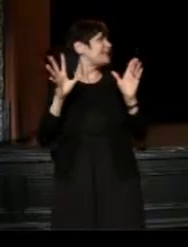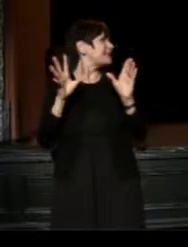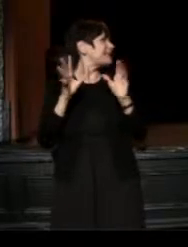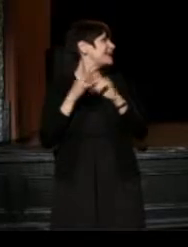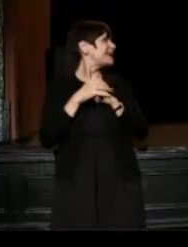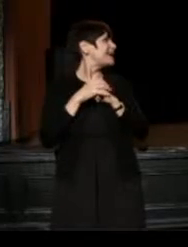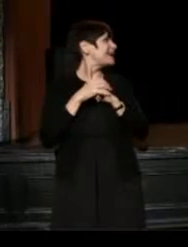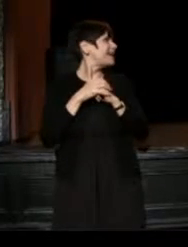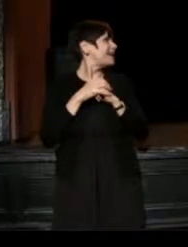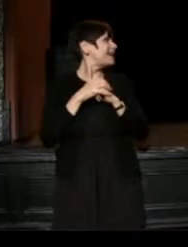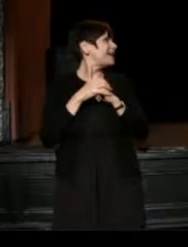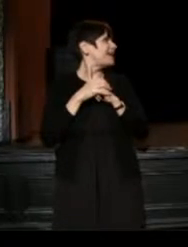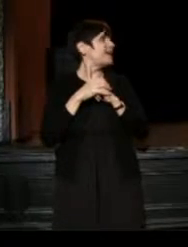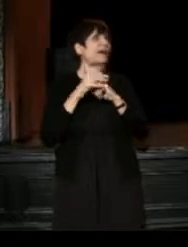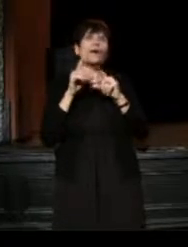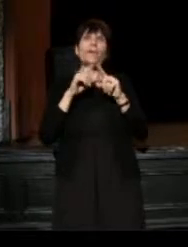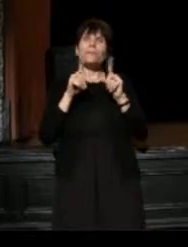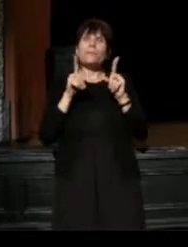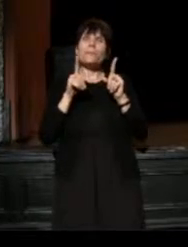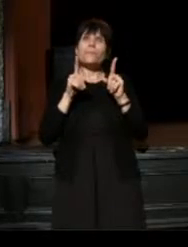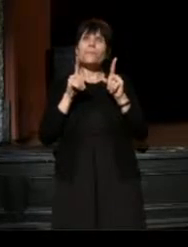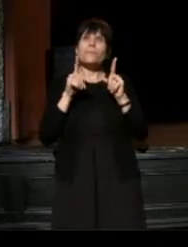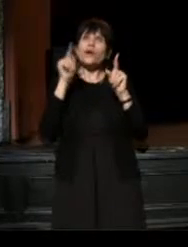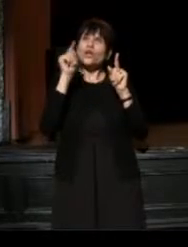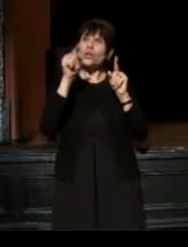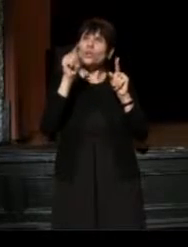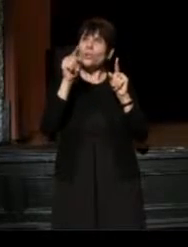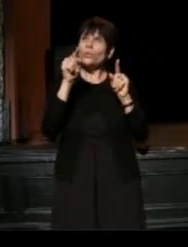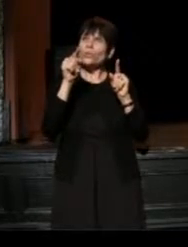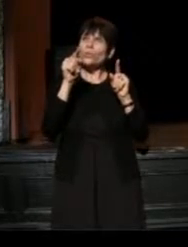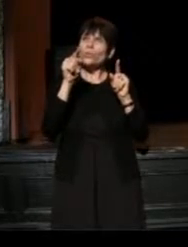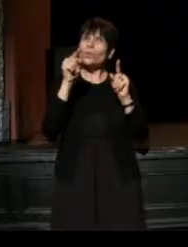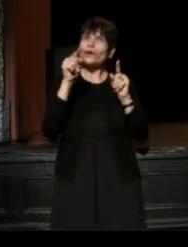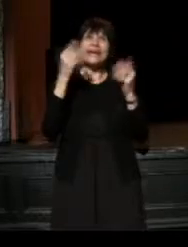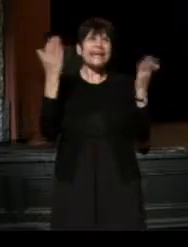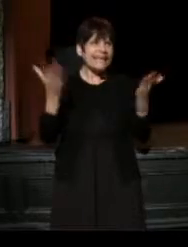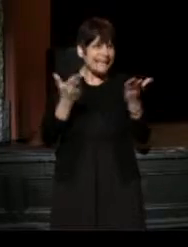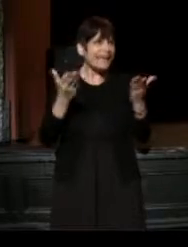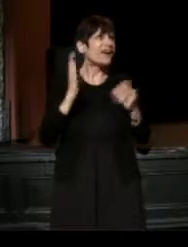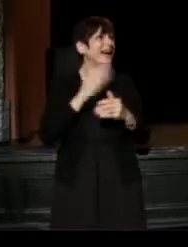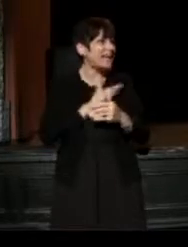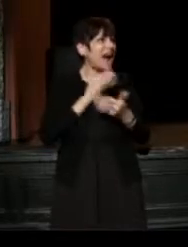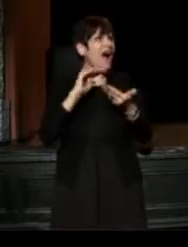but you being here, in our city, matters.